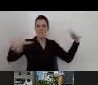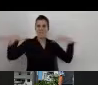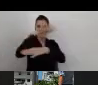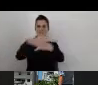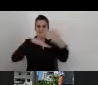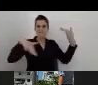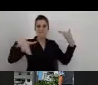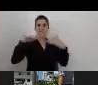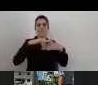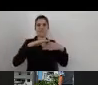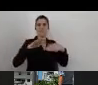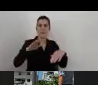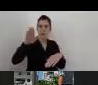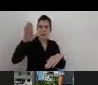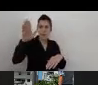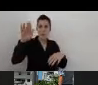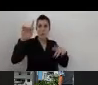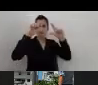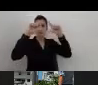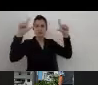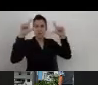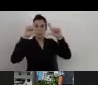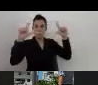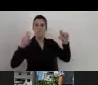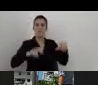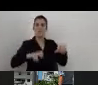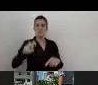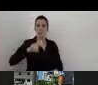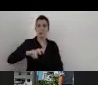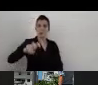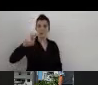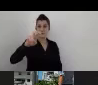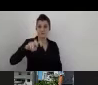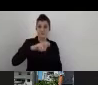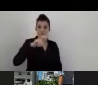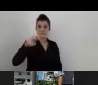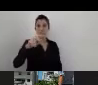It's important to say that in this project we focused more in the